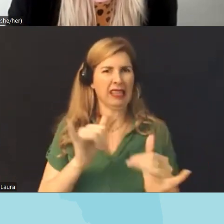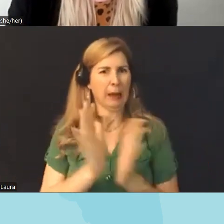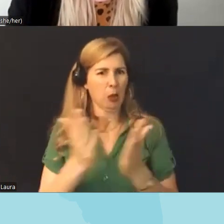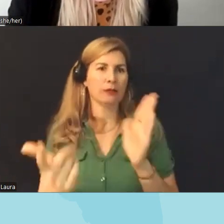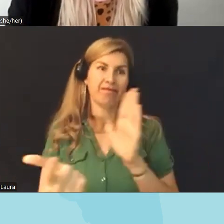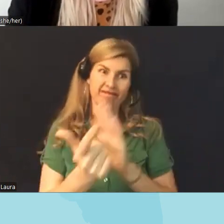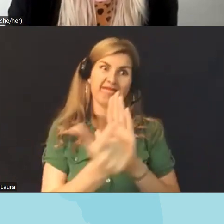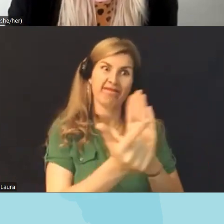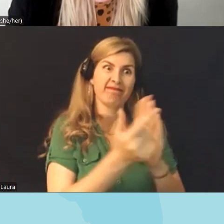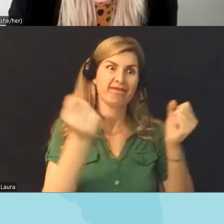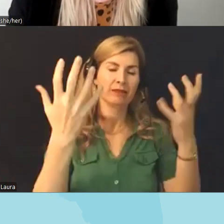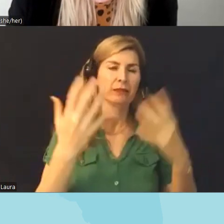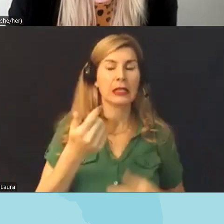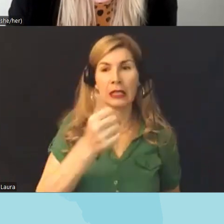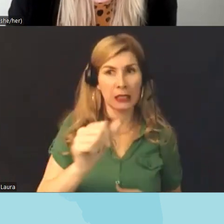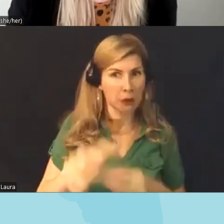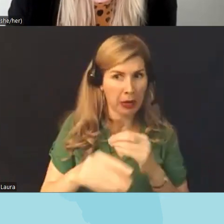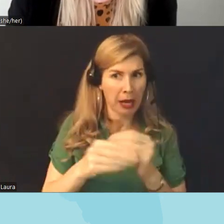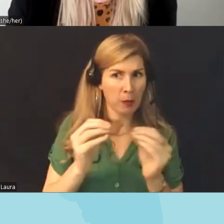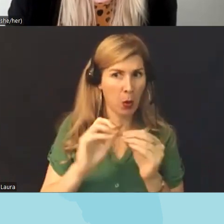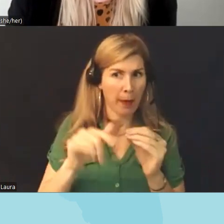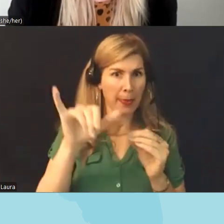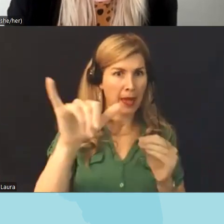that you'd like to say about that I know um you know Justice you mentioned it a little